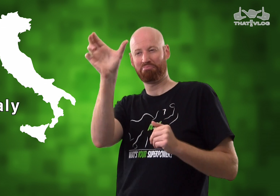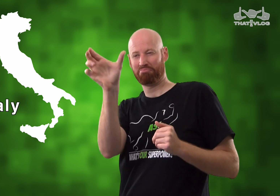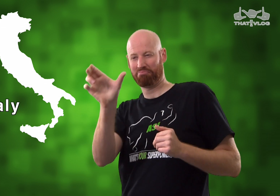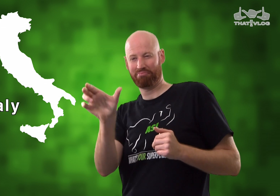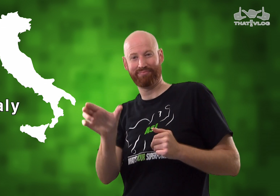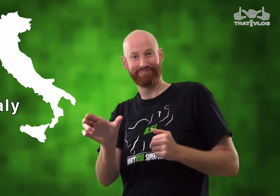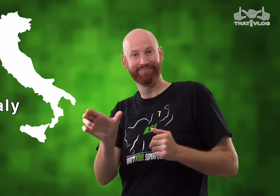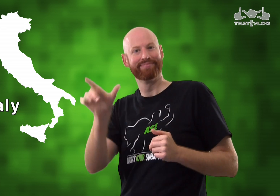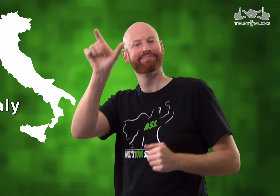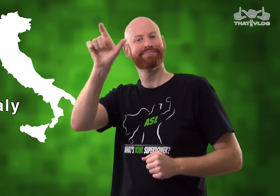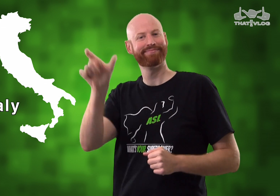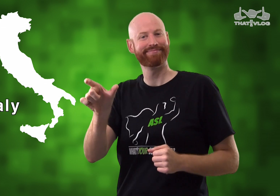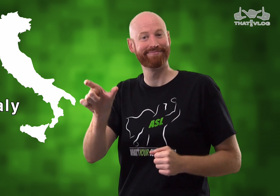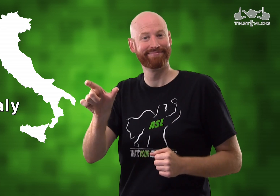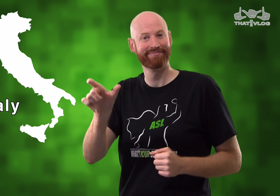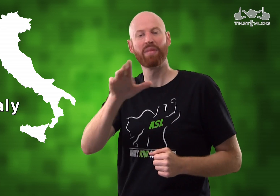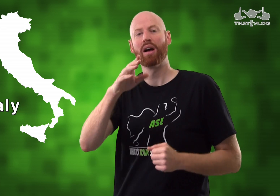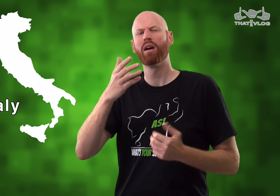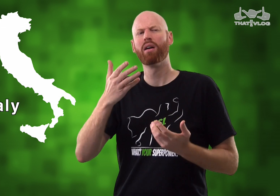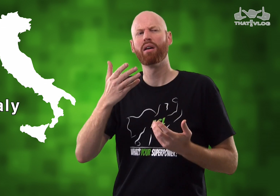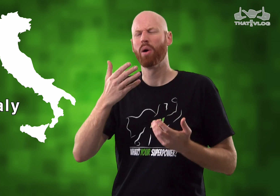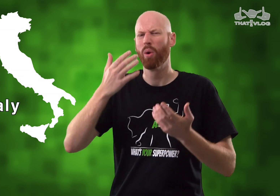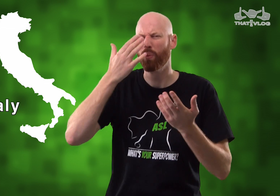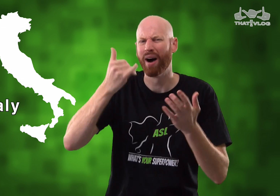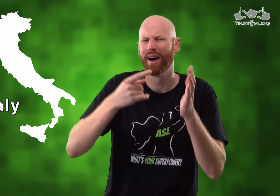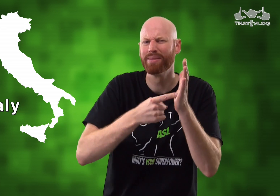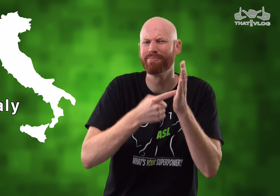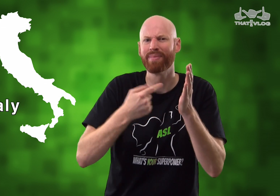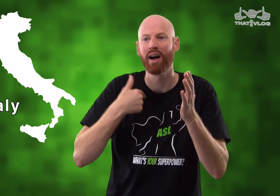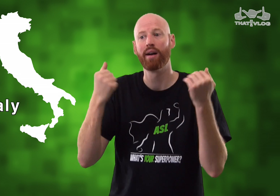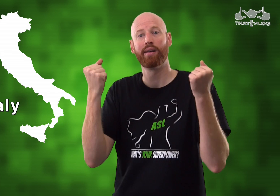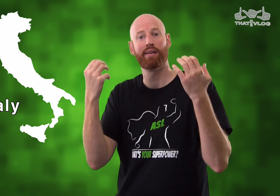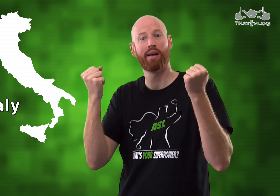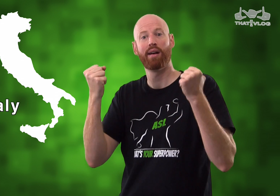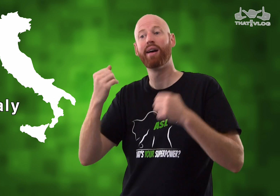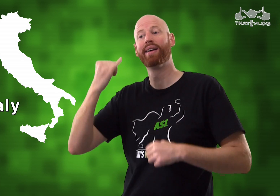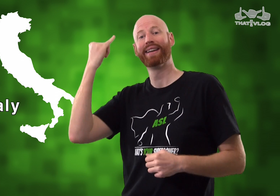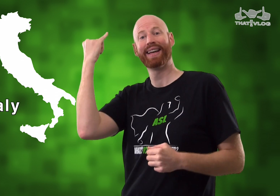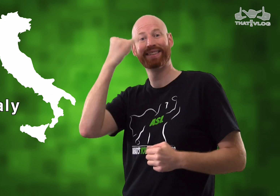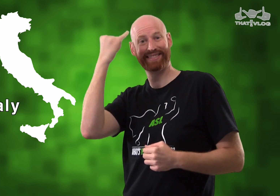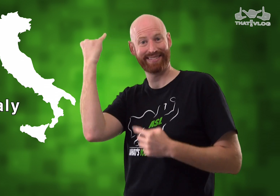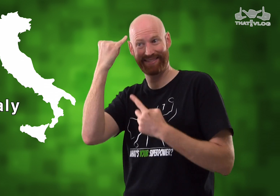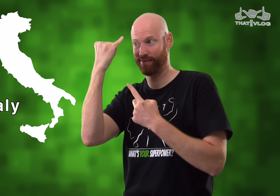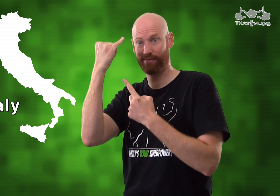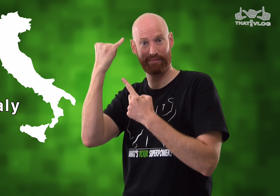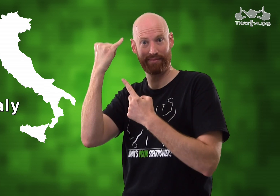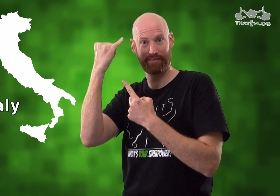It matches the boot-like shape of of Italy. So, you might be wondering why I sometimes sign "Italy"